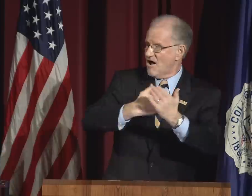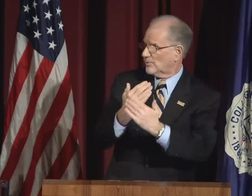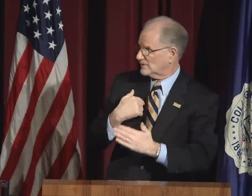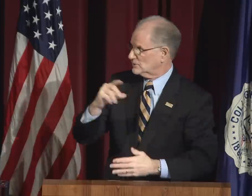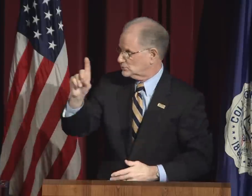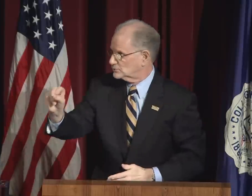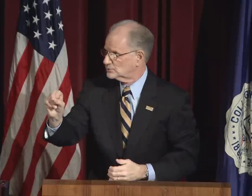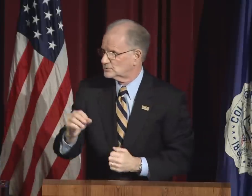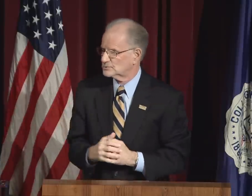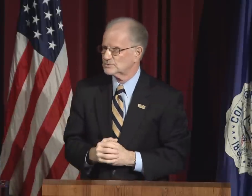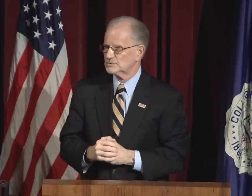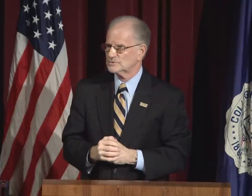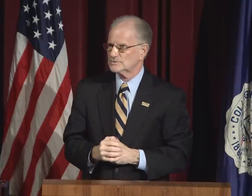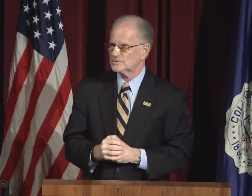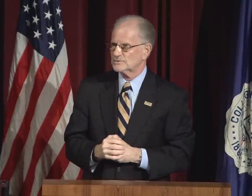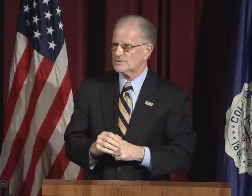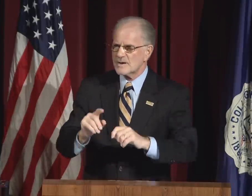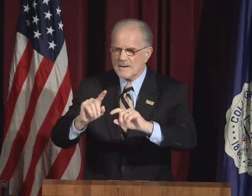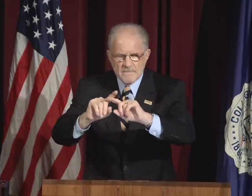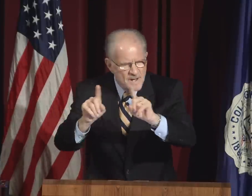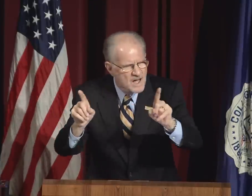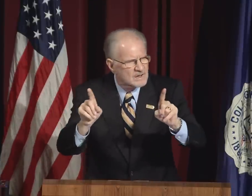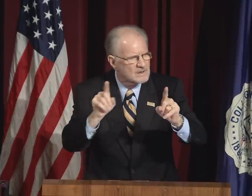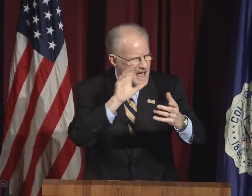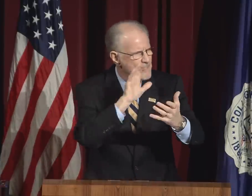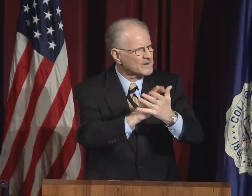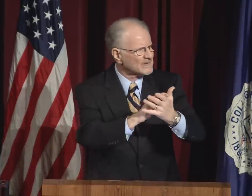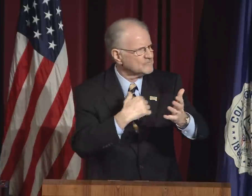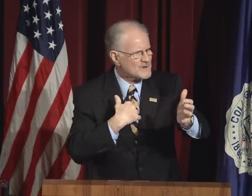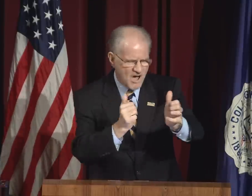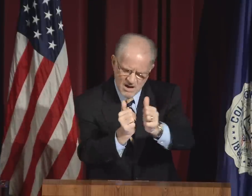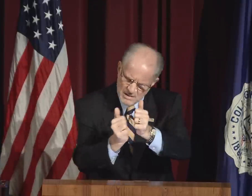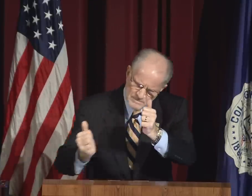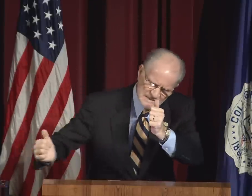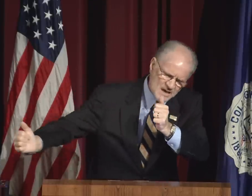the added value of diversity in all we do.